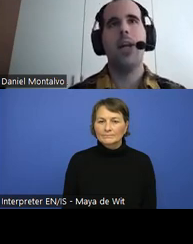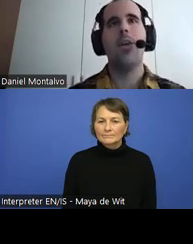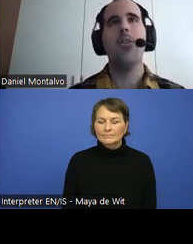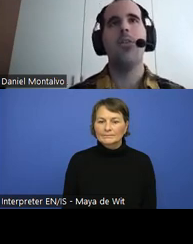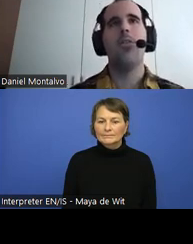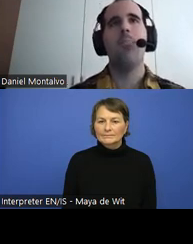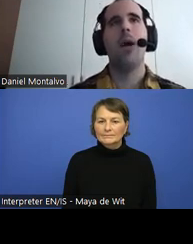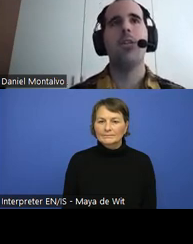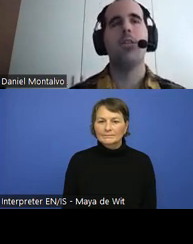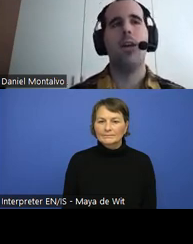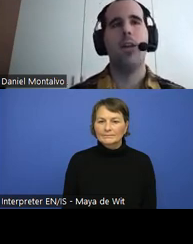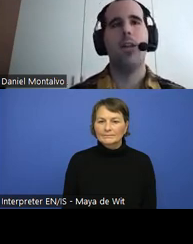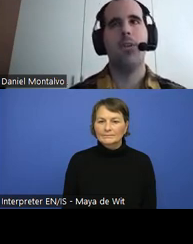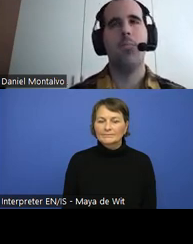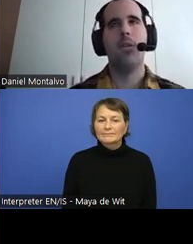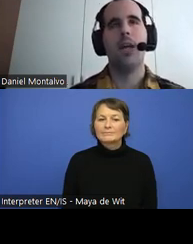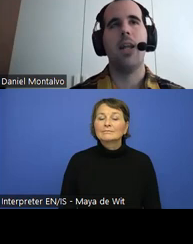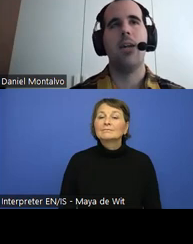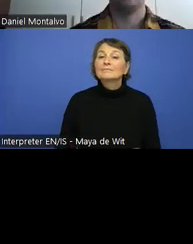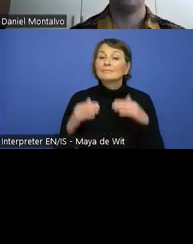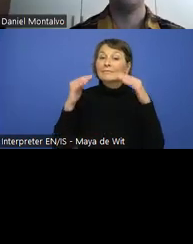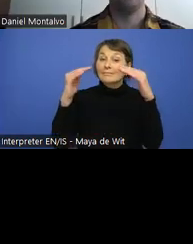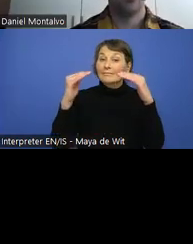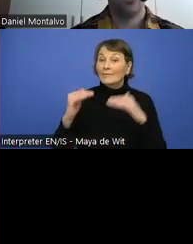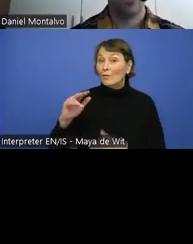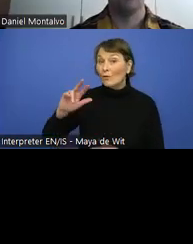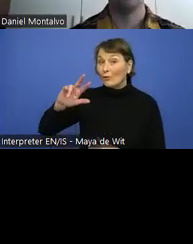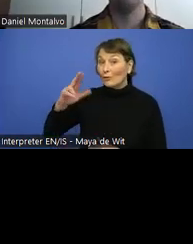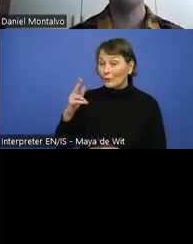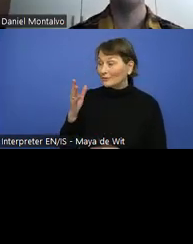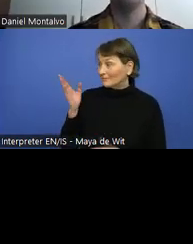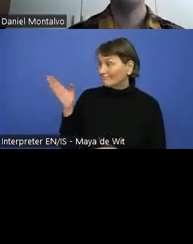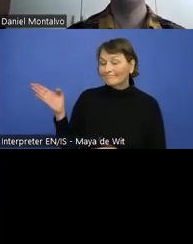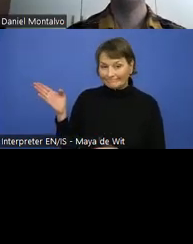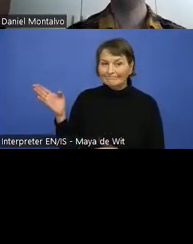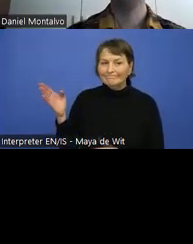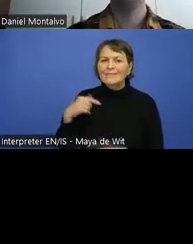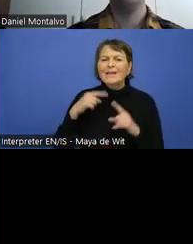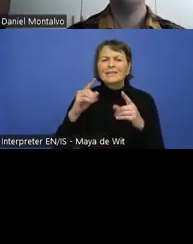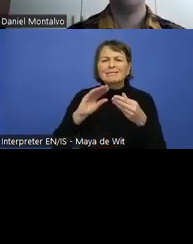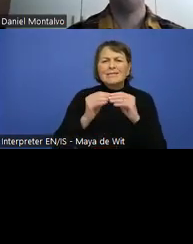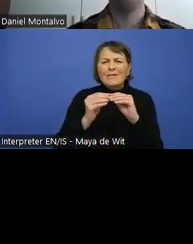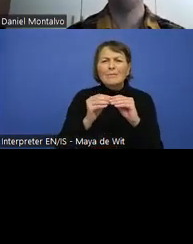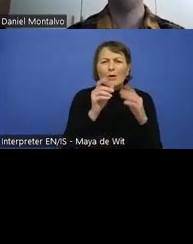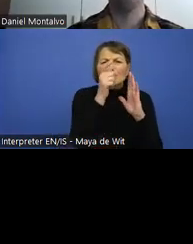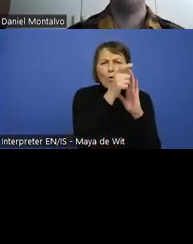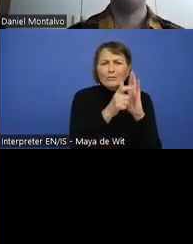Now the other third parts, the developer, designer and content author are more related